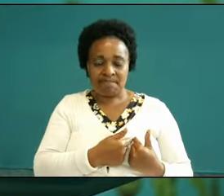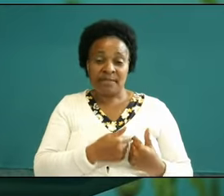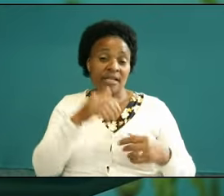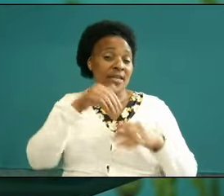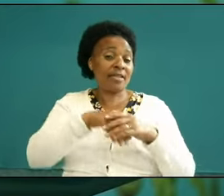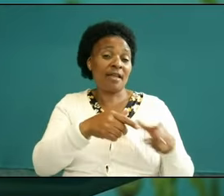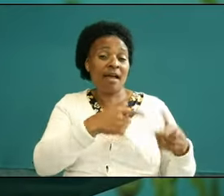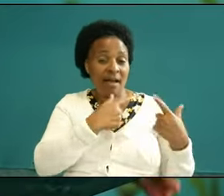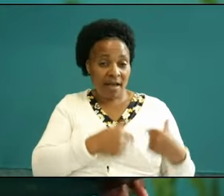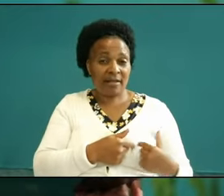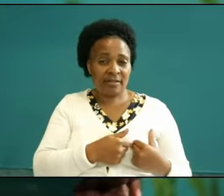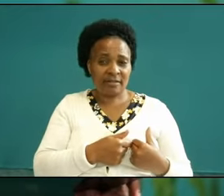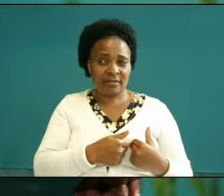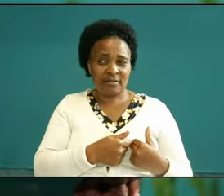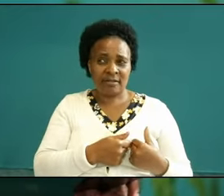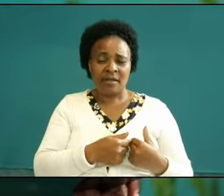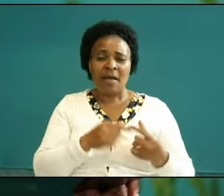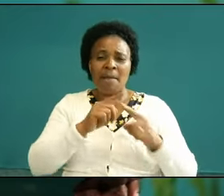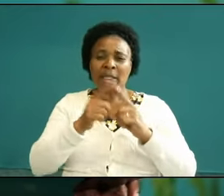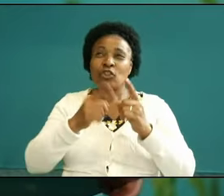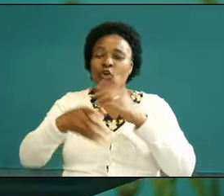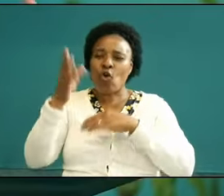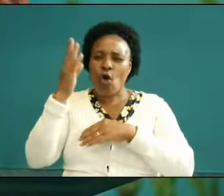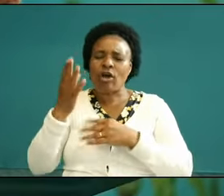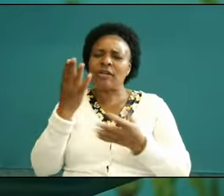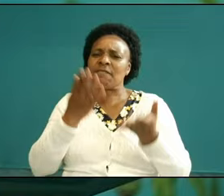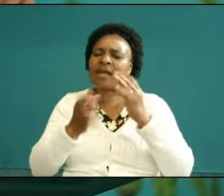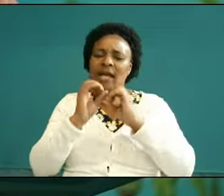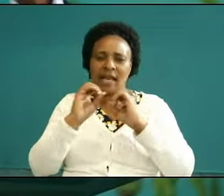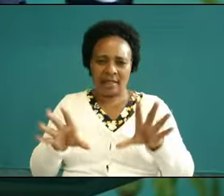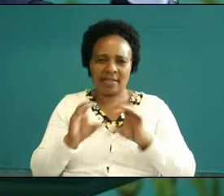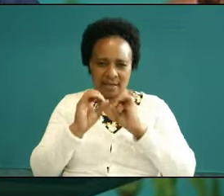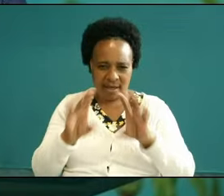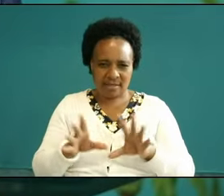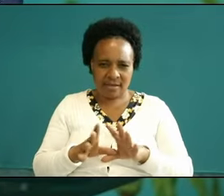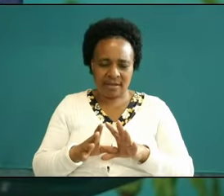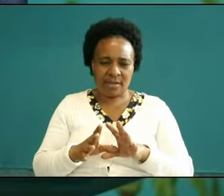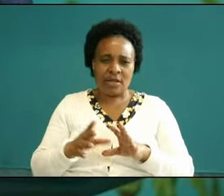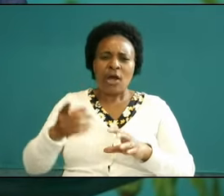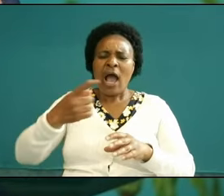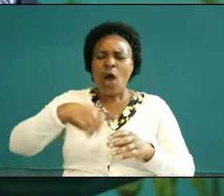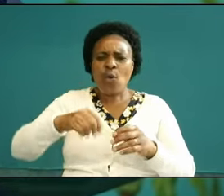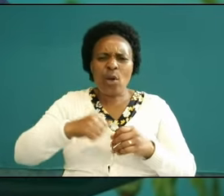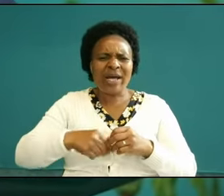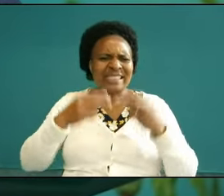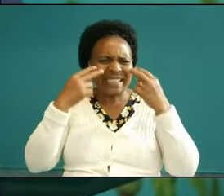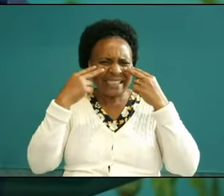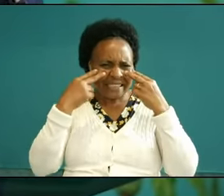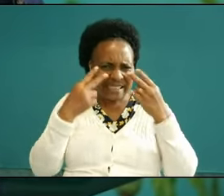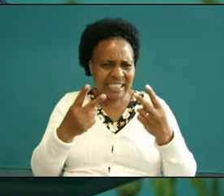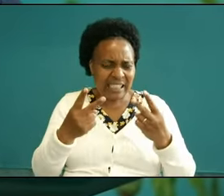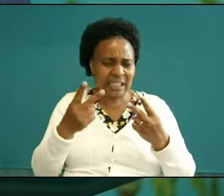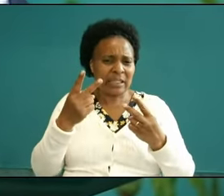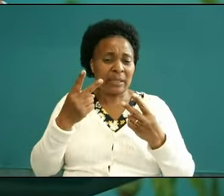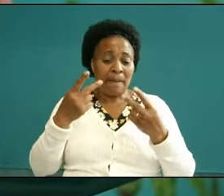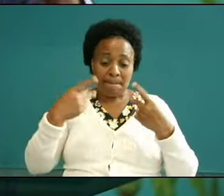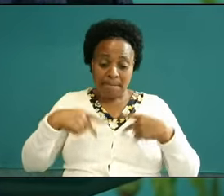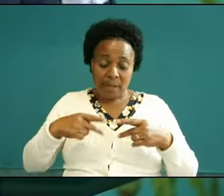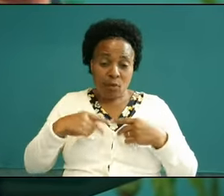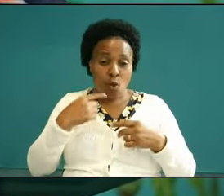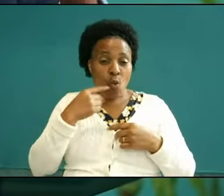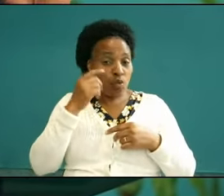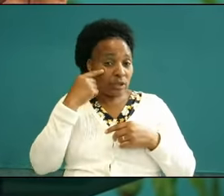unfair no the battle is not unfair are we in the ring with people who can see and we are blind no